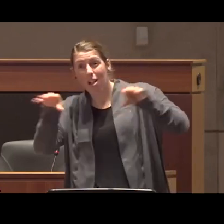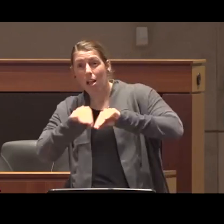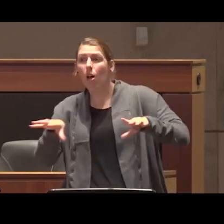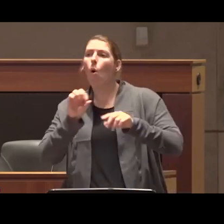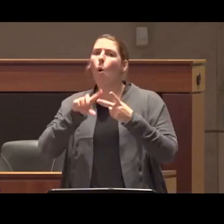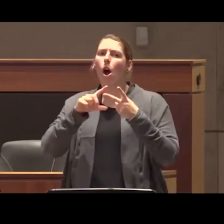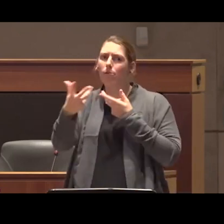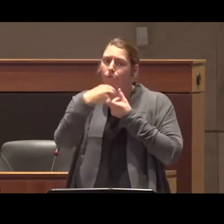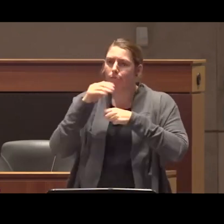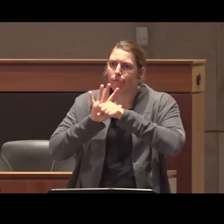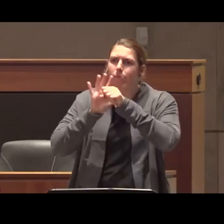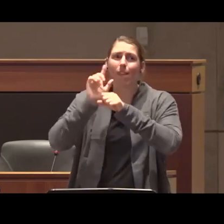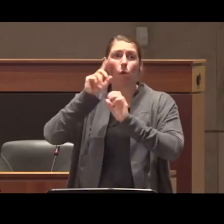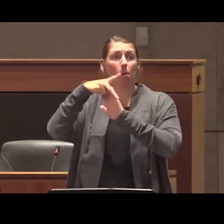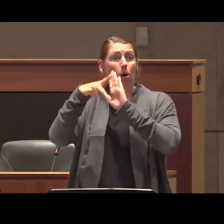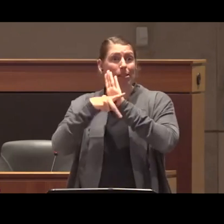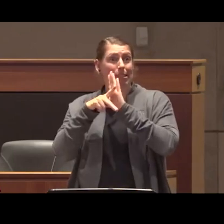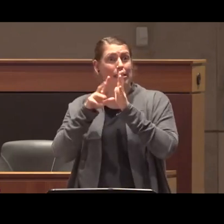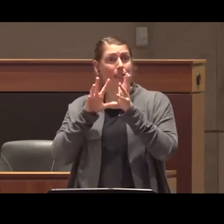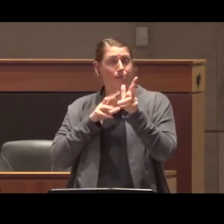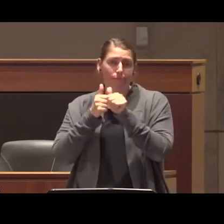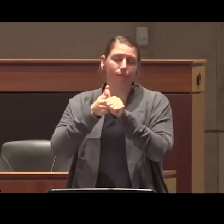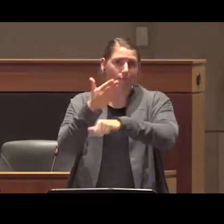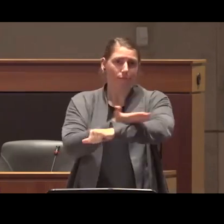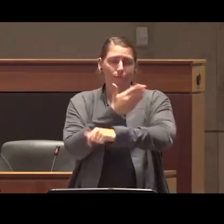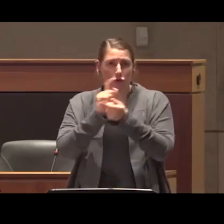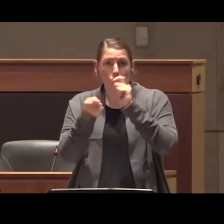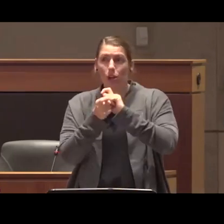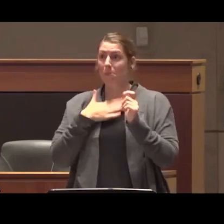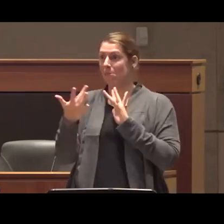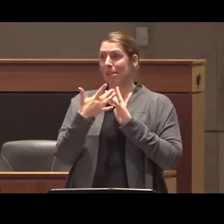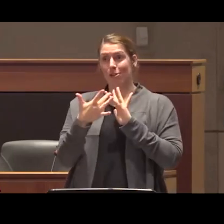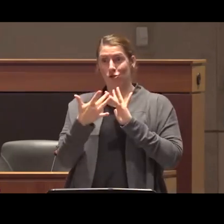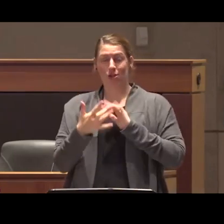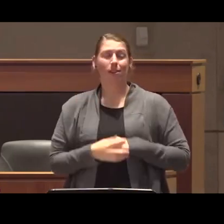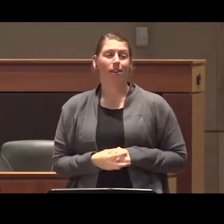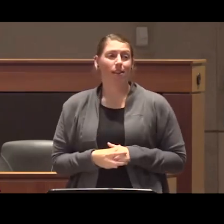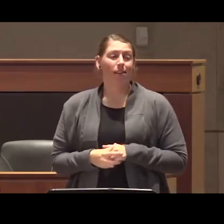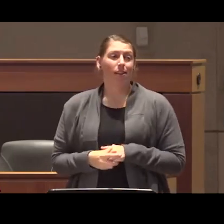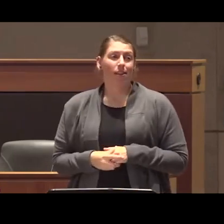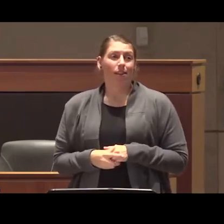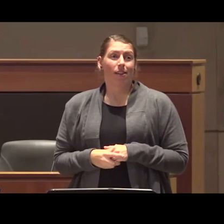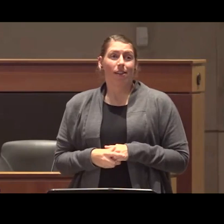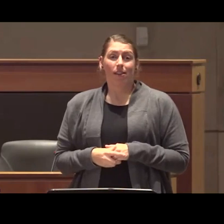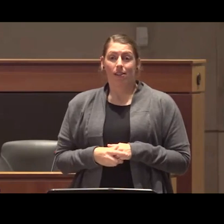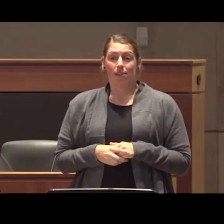policy reform more broadly to be in touch because right now we yeah this last year in particular